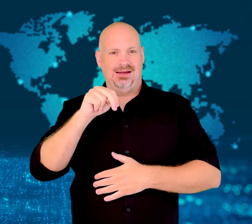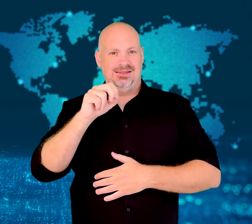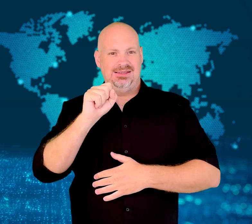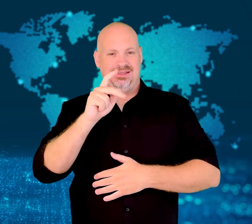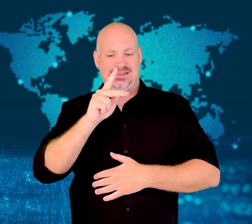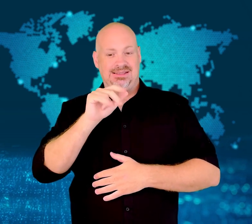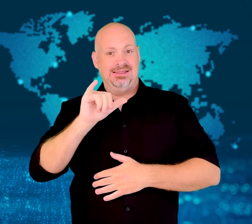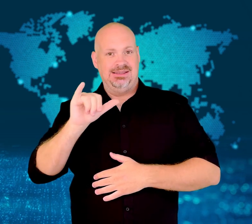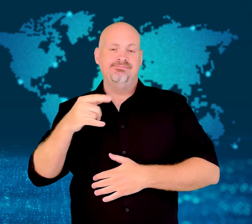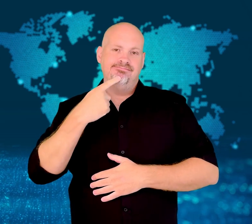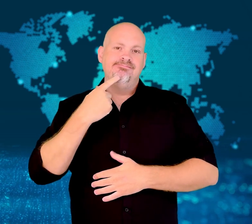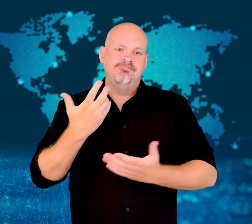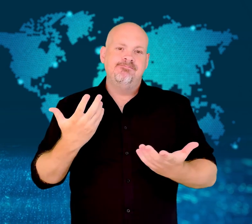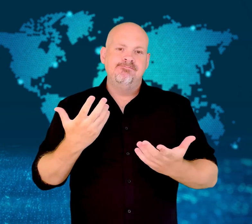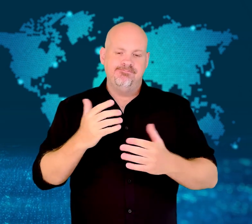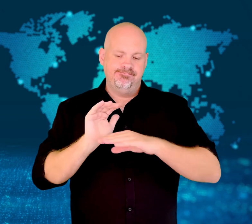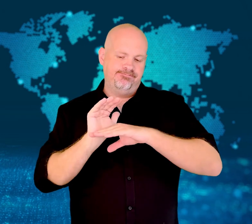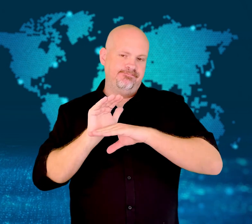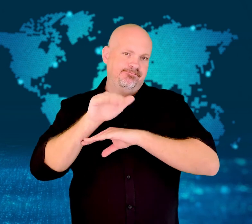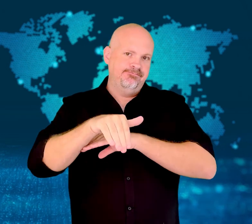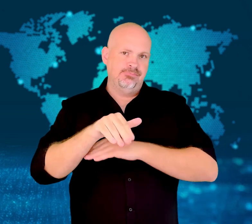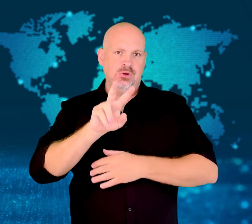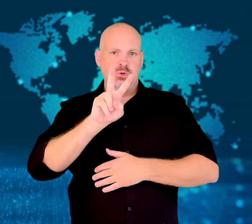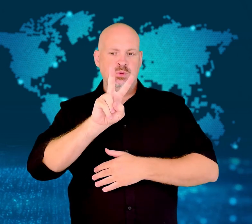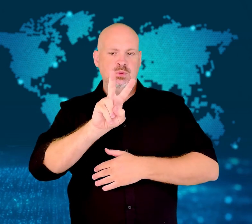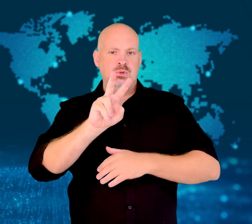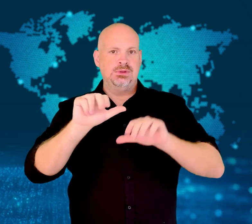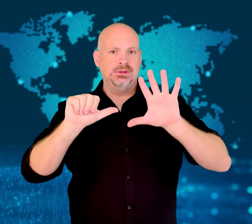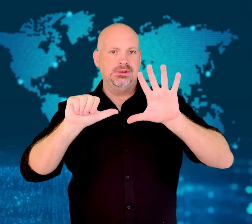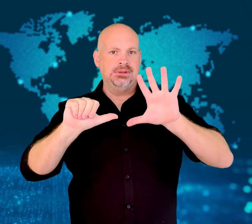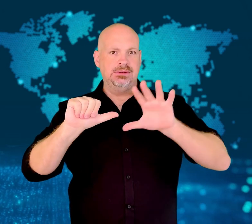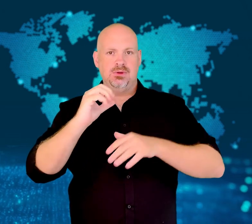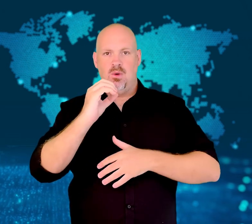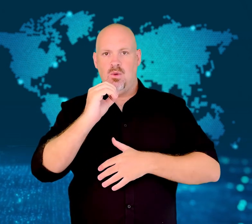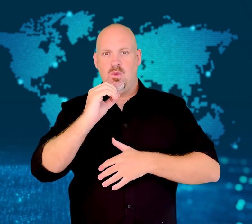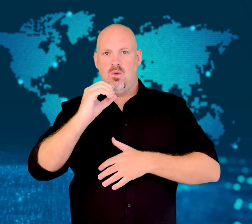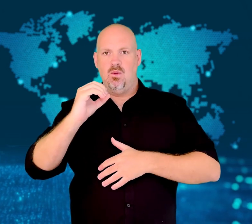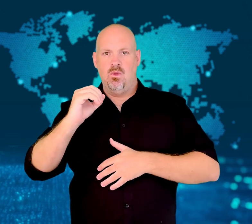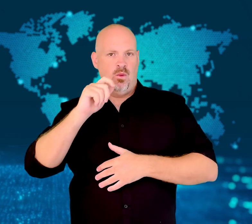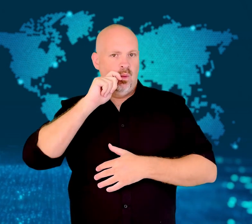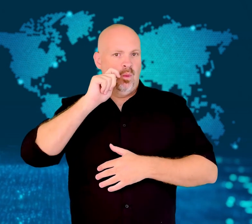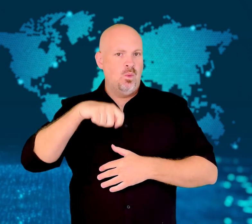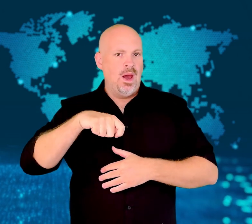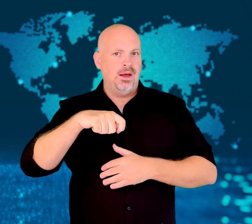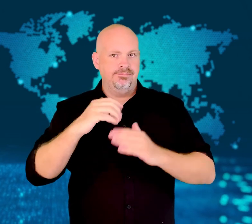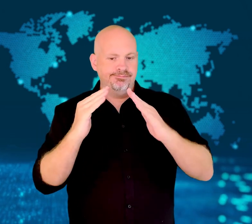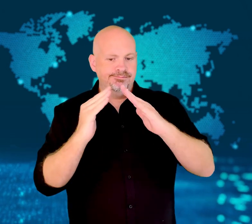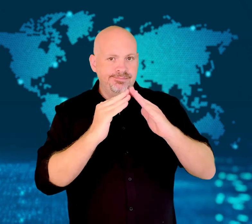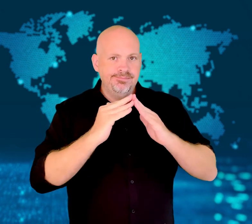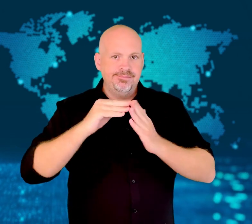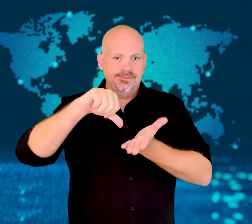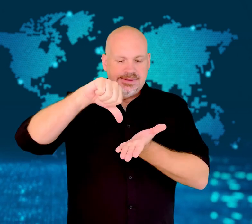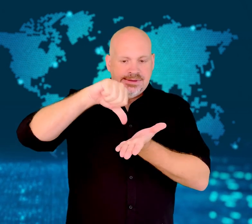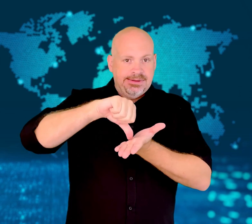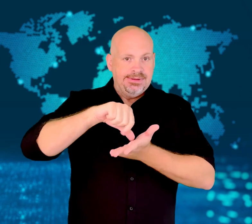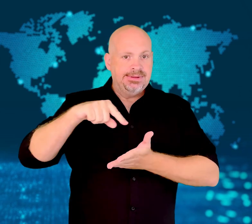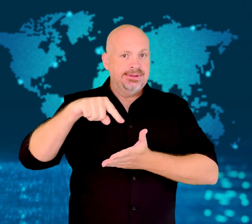Zelenskyy has acknowledged that more than 2,600 cities